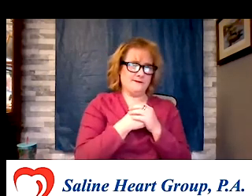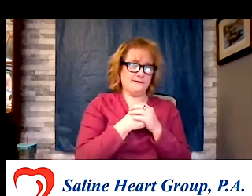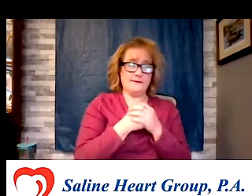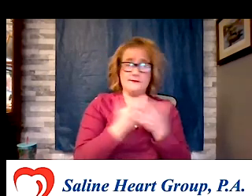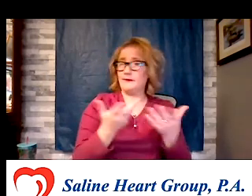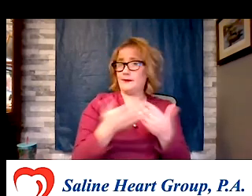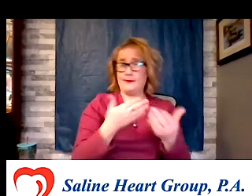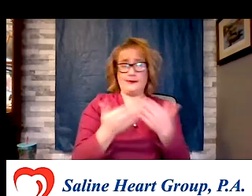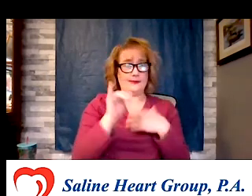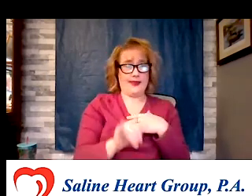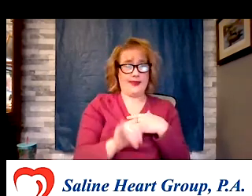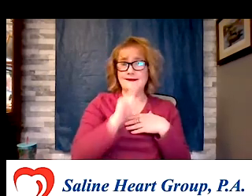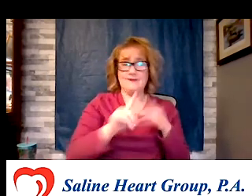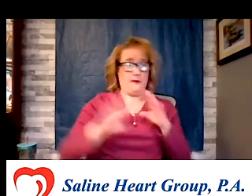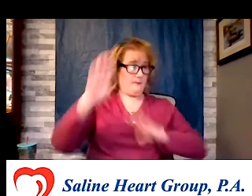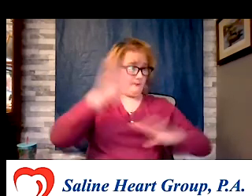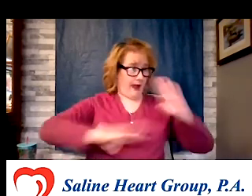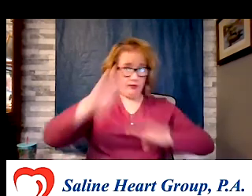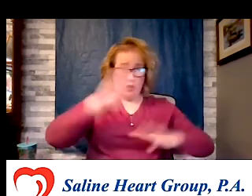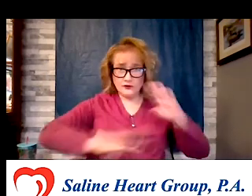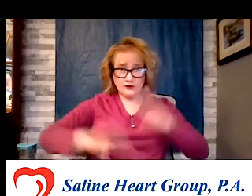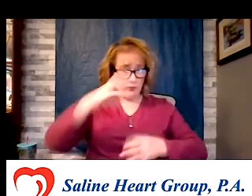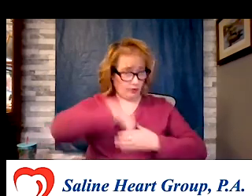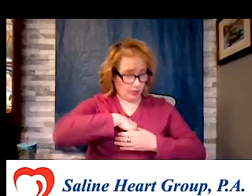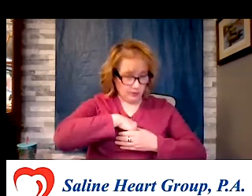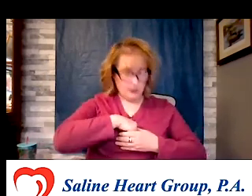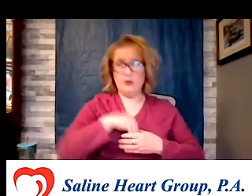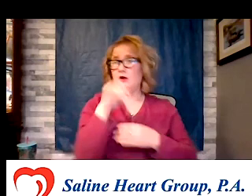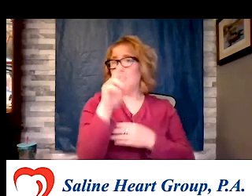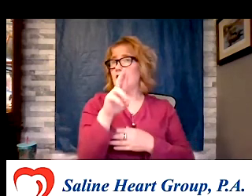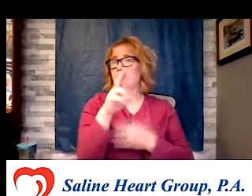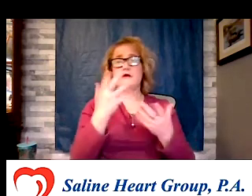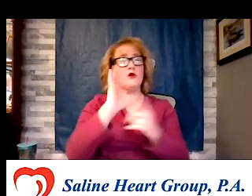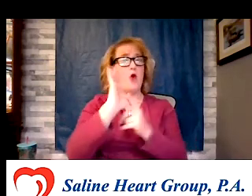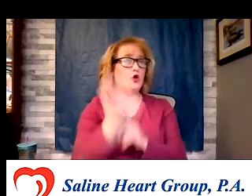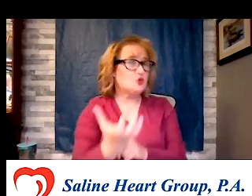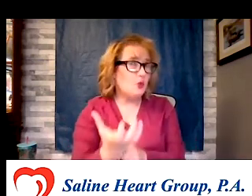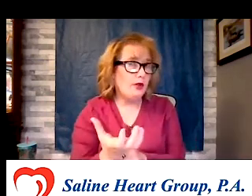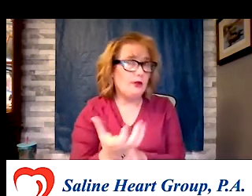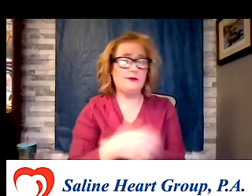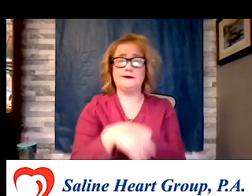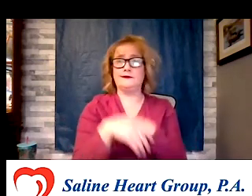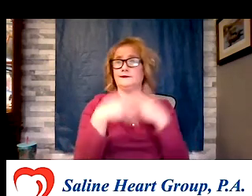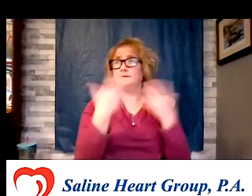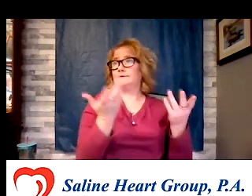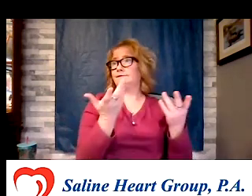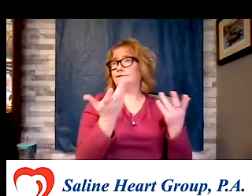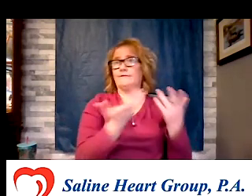source is biological or whether it's cultural, we really believe